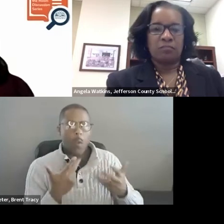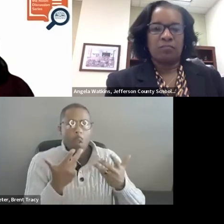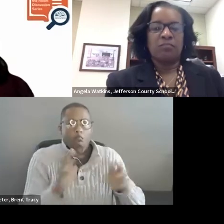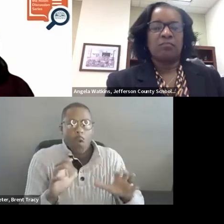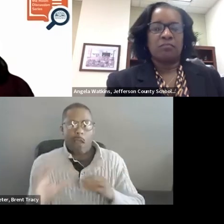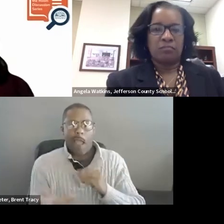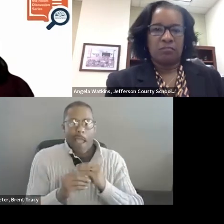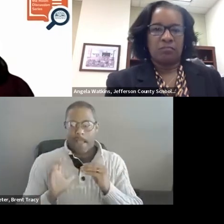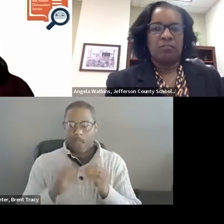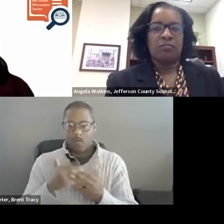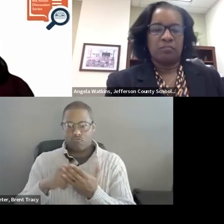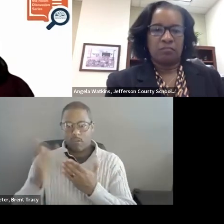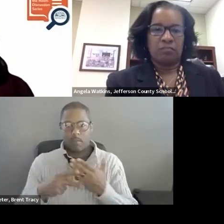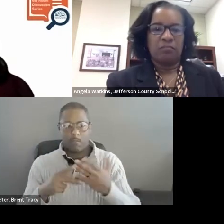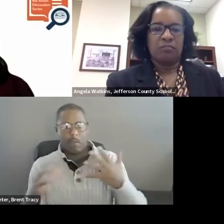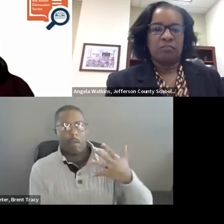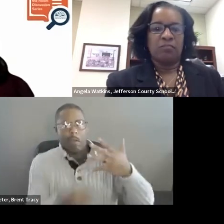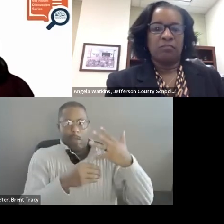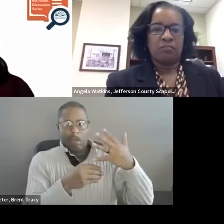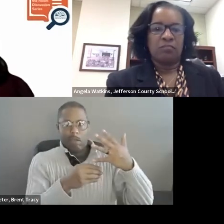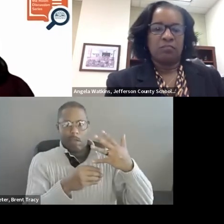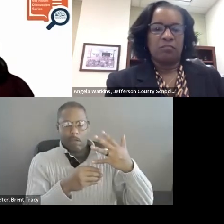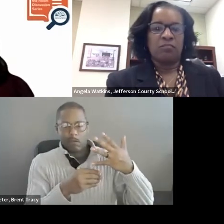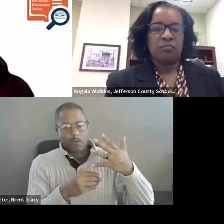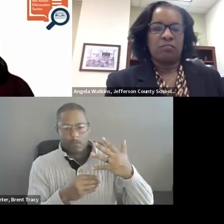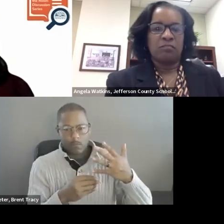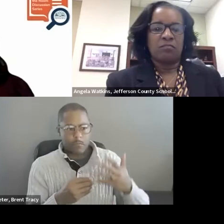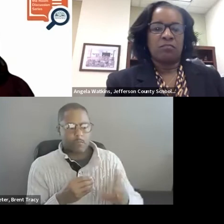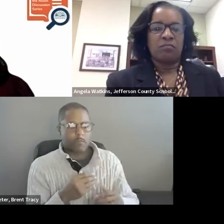that we are asking folks to participate in or implement in their buildings but that it